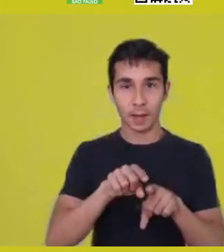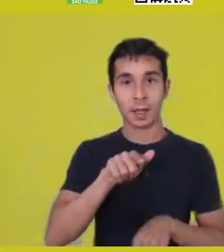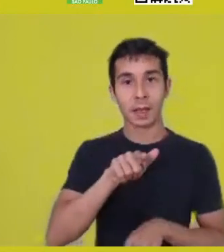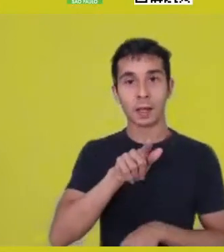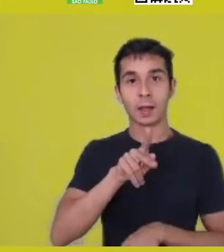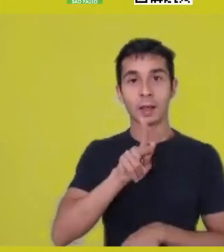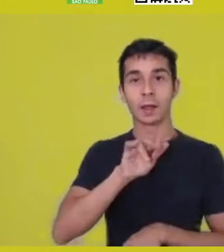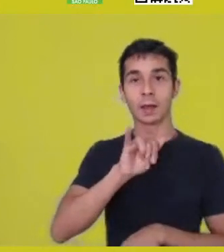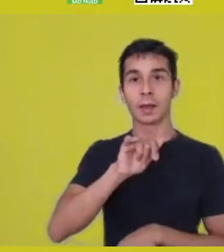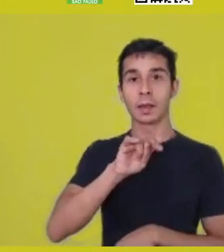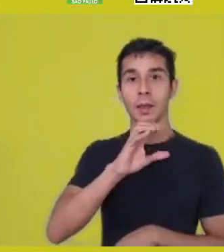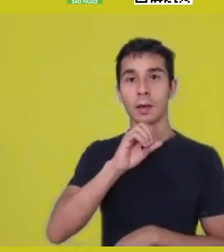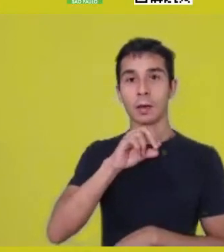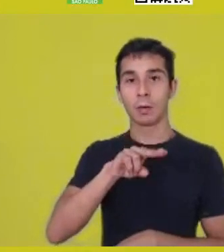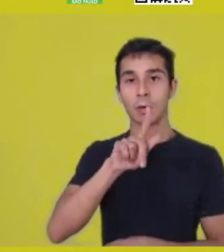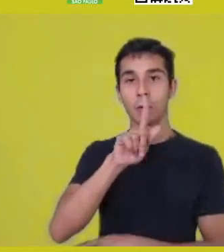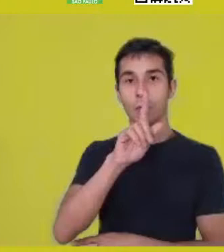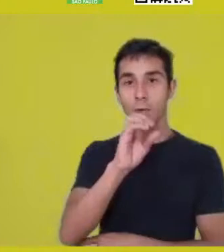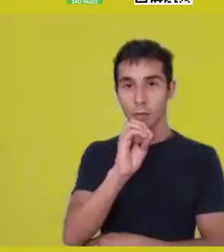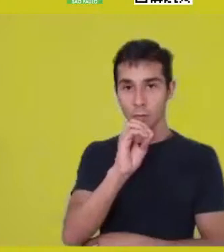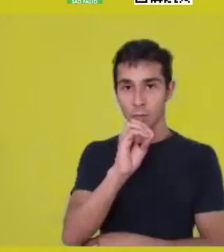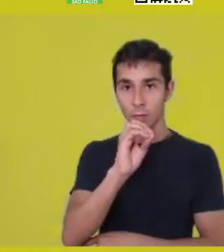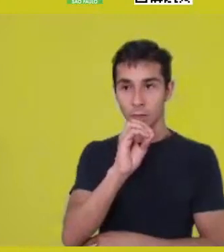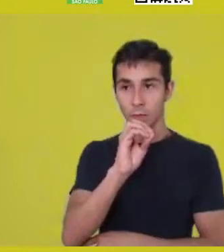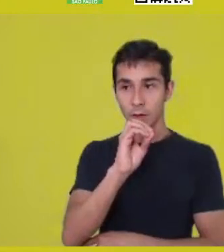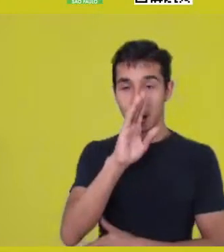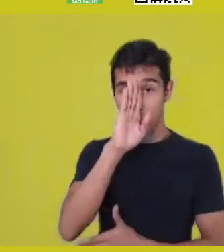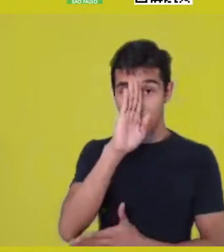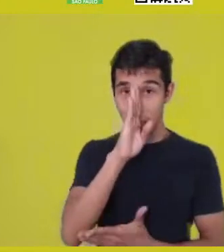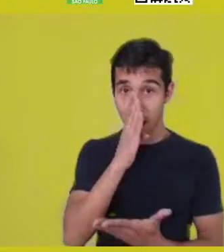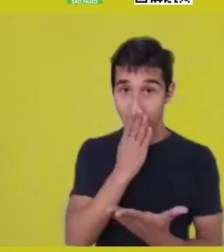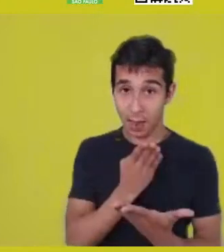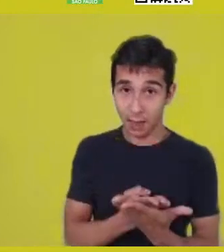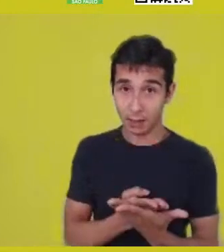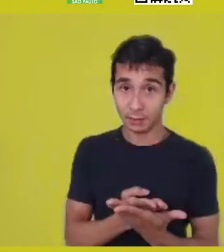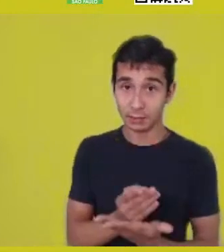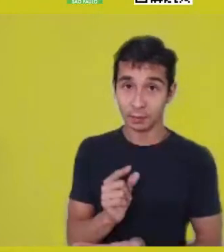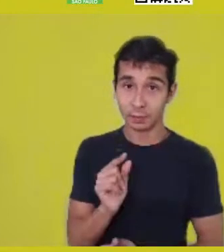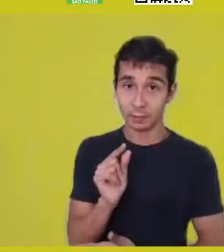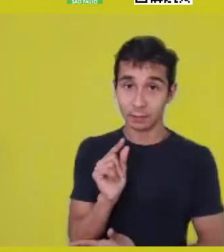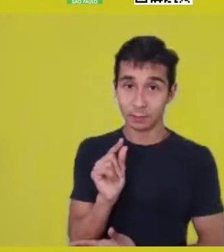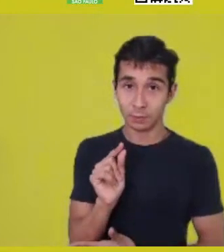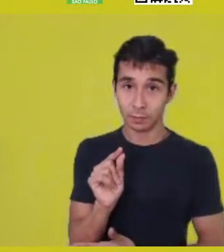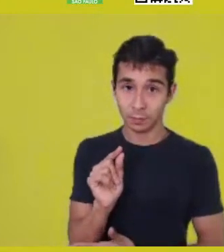But not “head” solely as we might understand it.